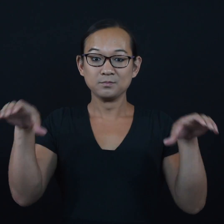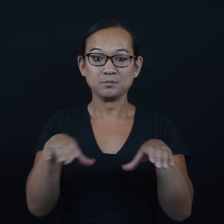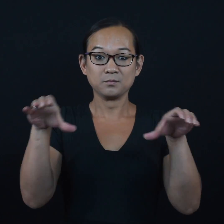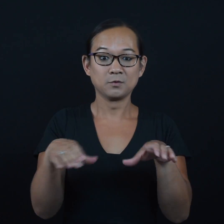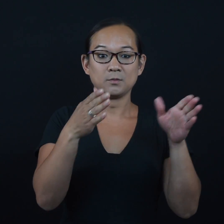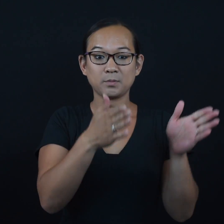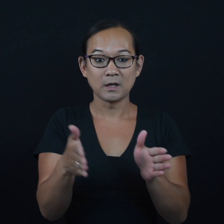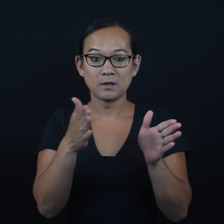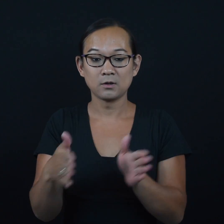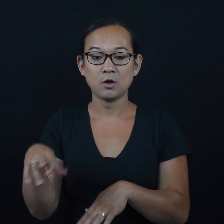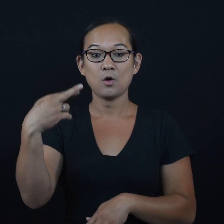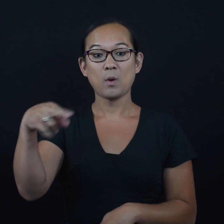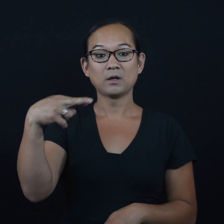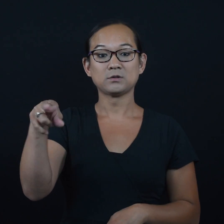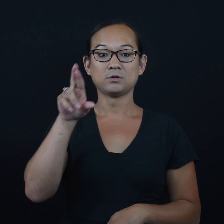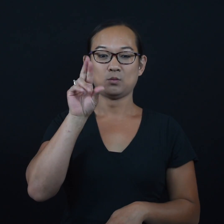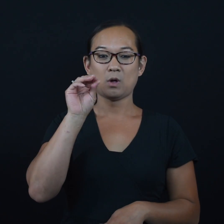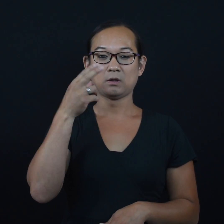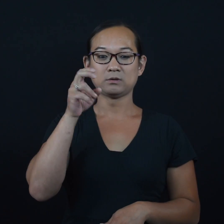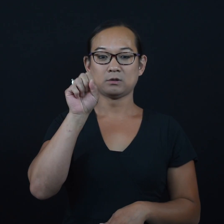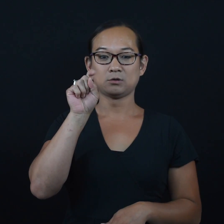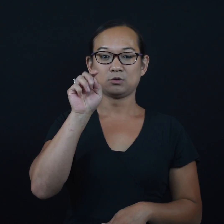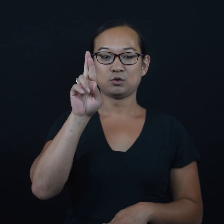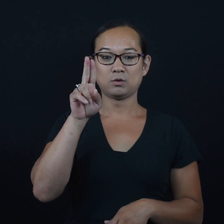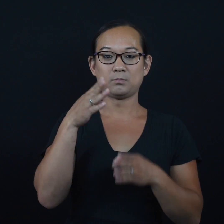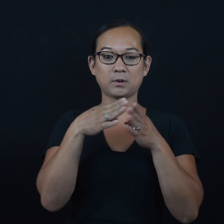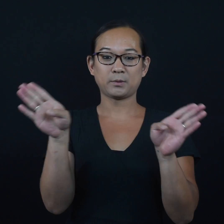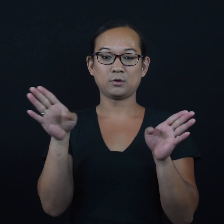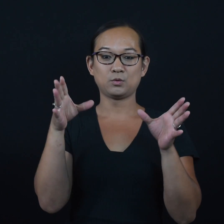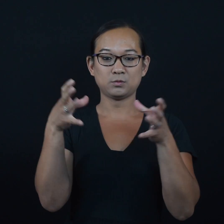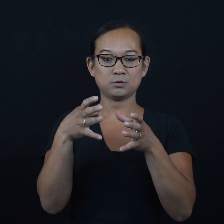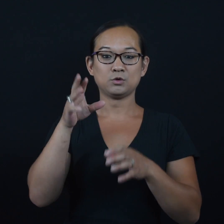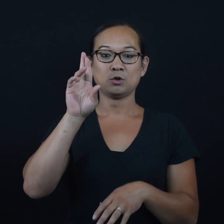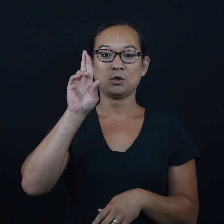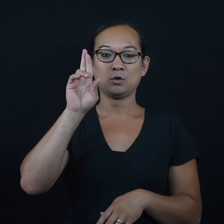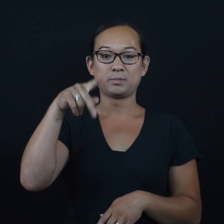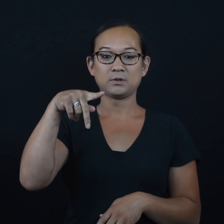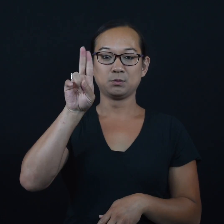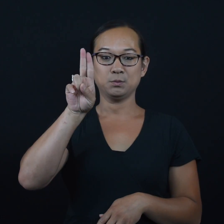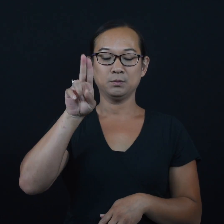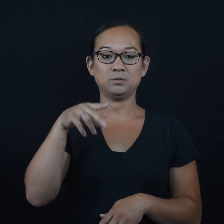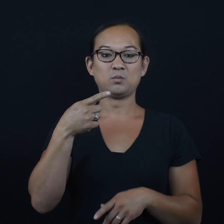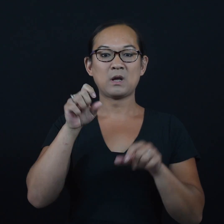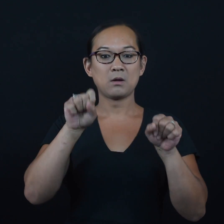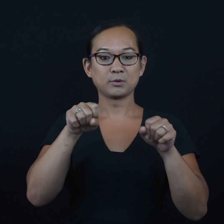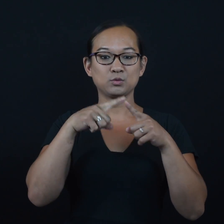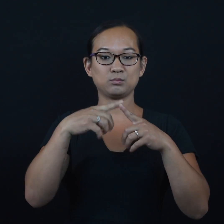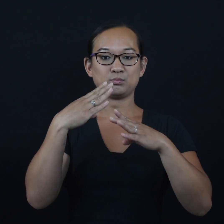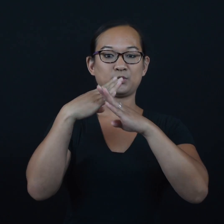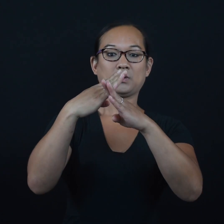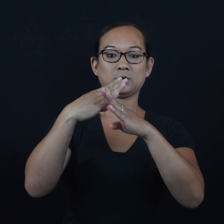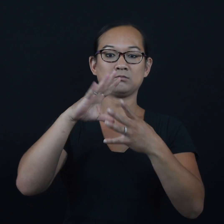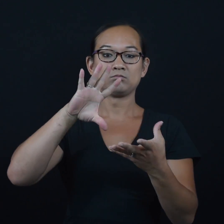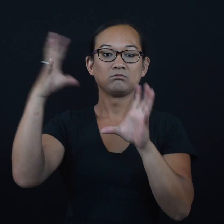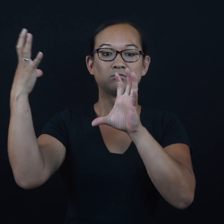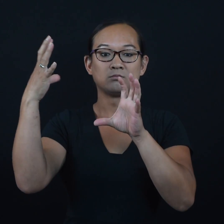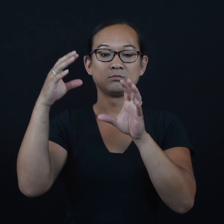With proactive planning, Rochester Public Utilities (RPU) was able to prevent disruptions